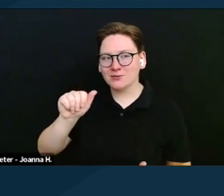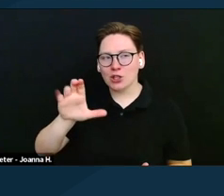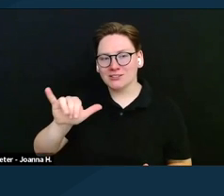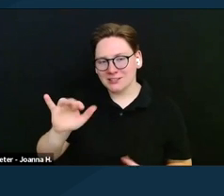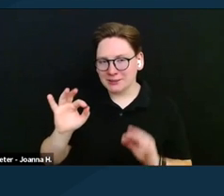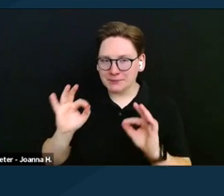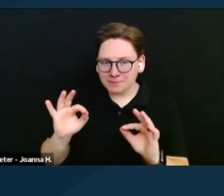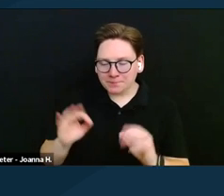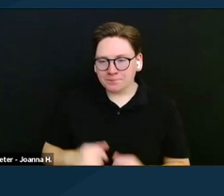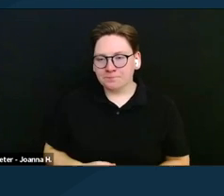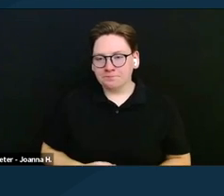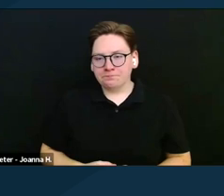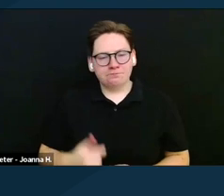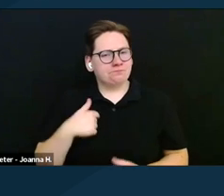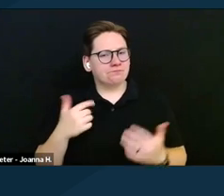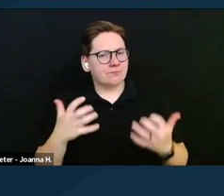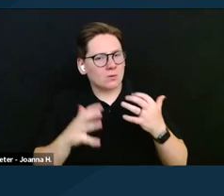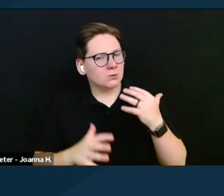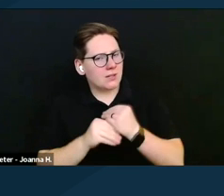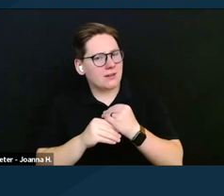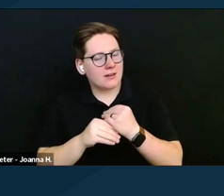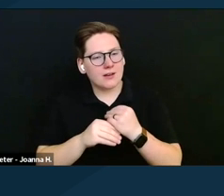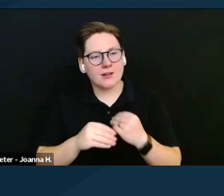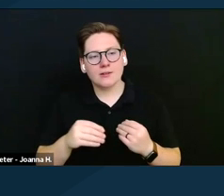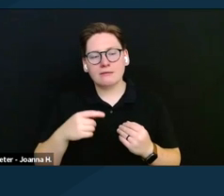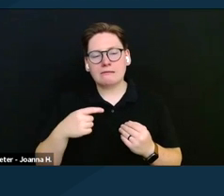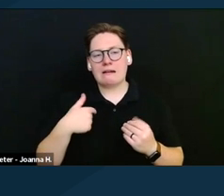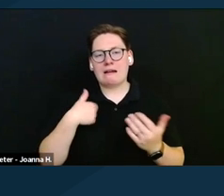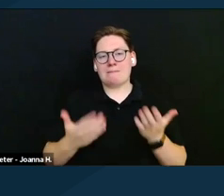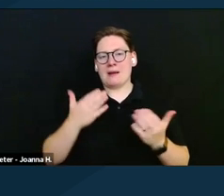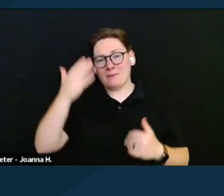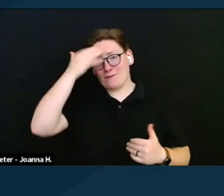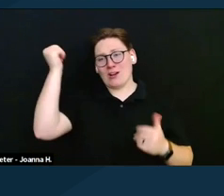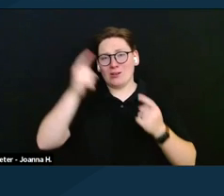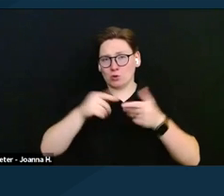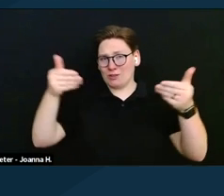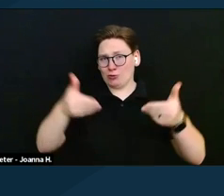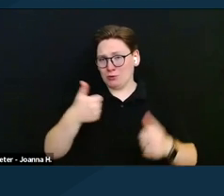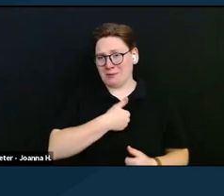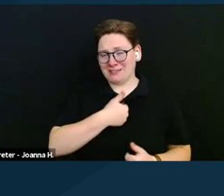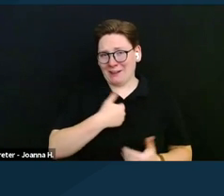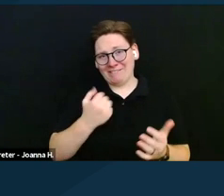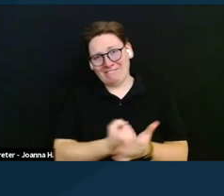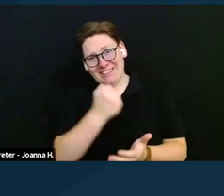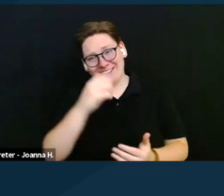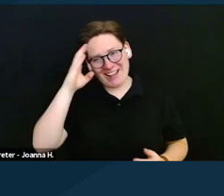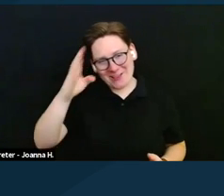I'd just like to add in, I think I did not remember to introduce myself. So, hello, I'm Ayesha Lewis.